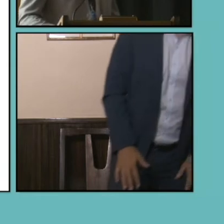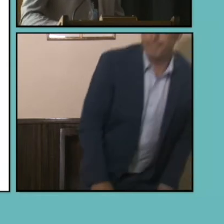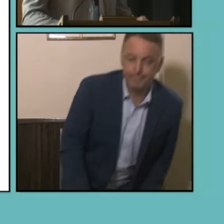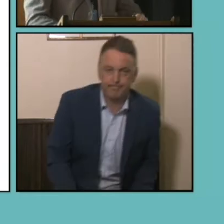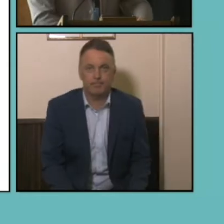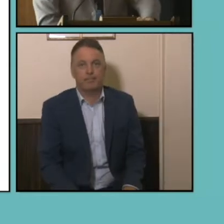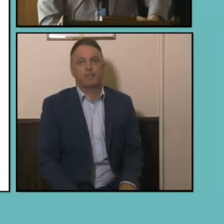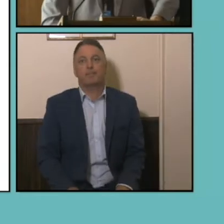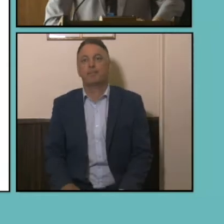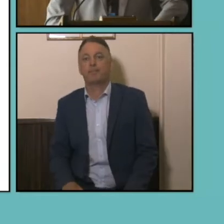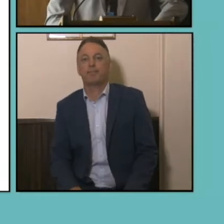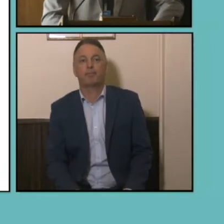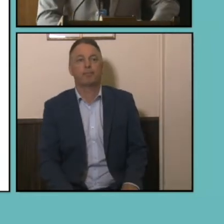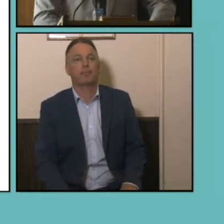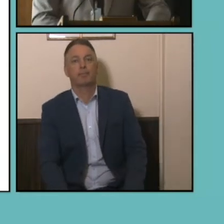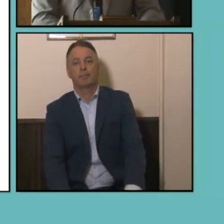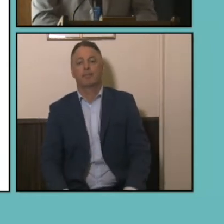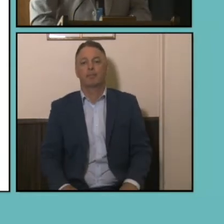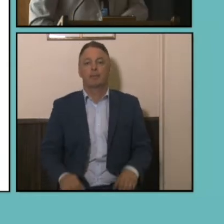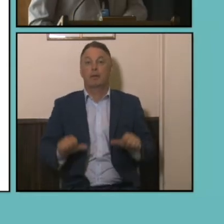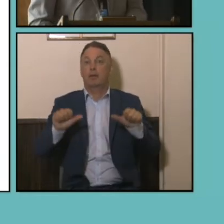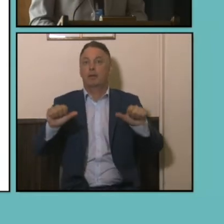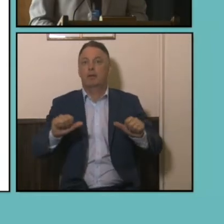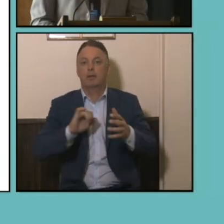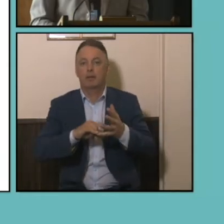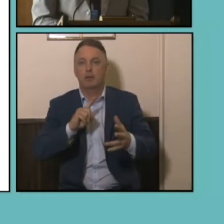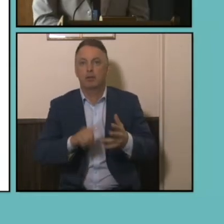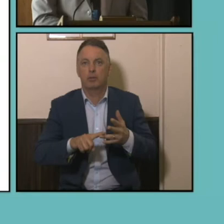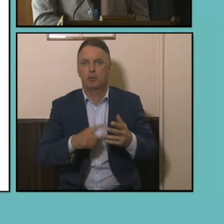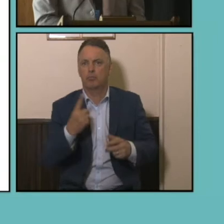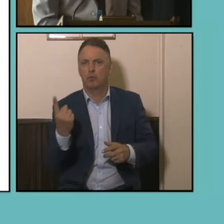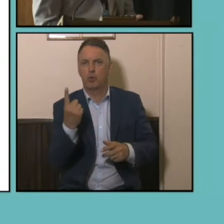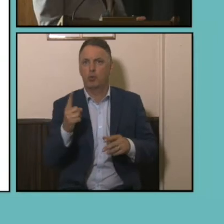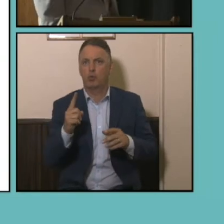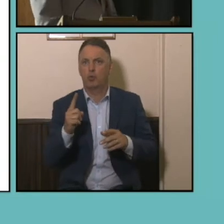Okay so who's lifting their weight in terms of unpaid work? So we've got our